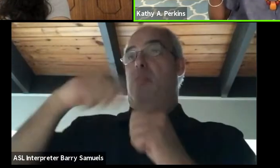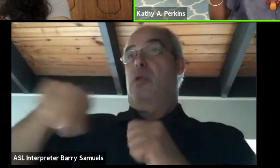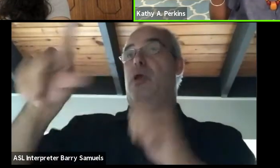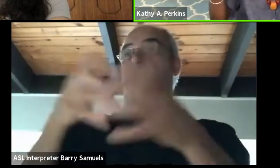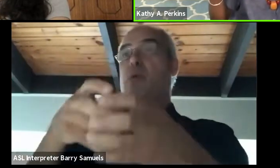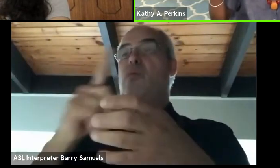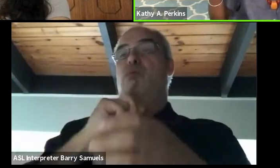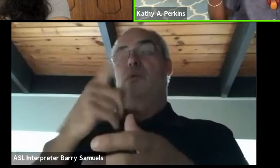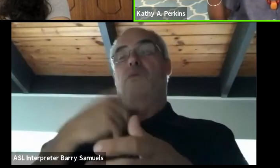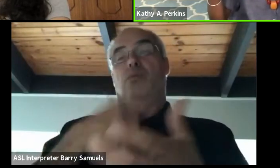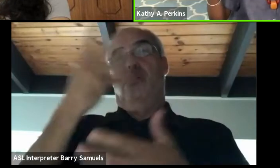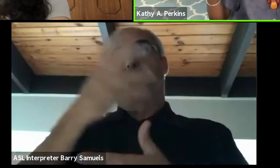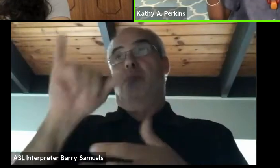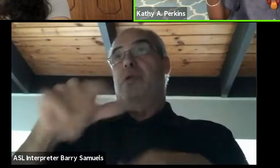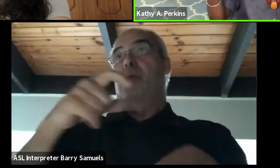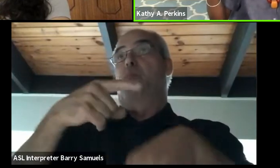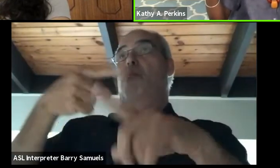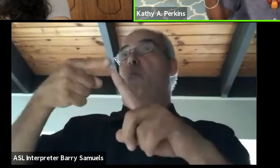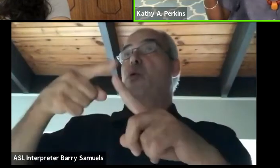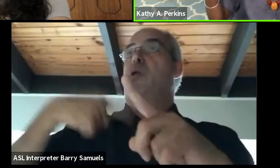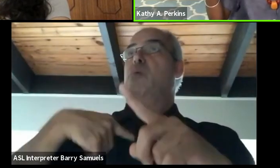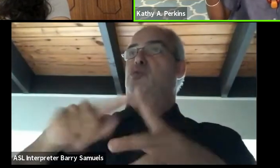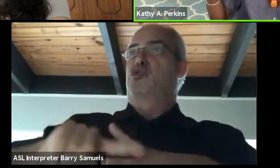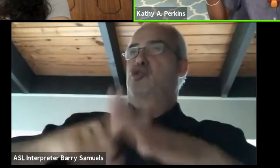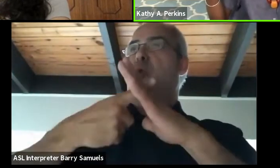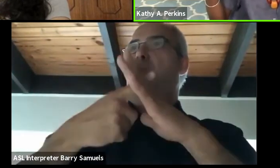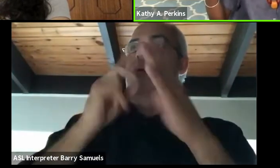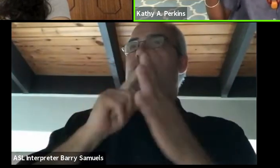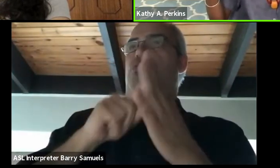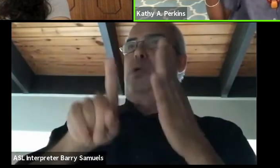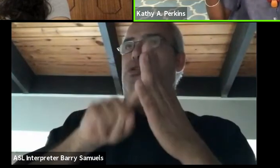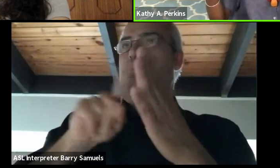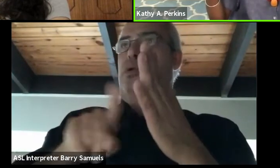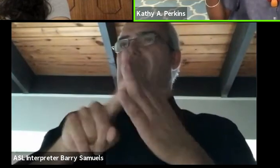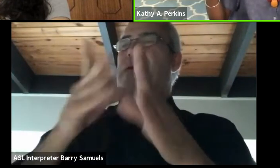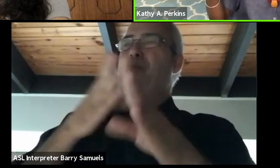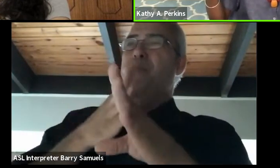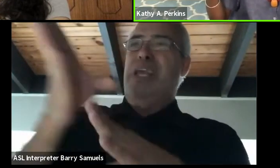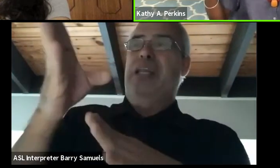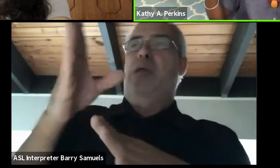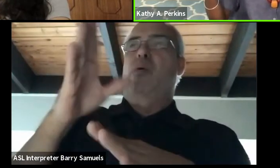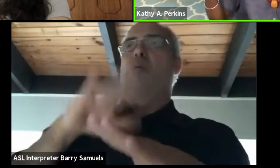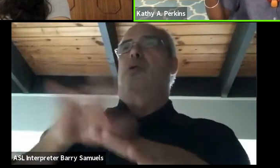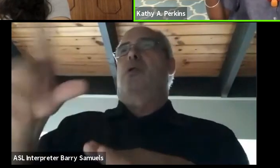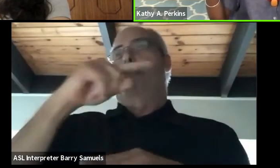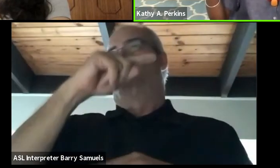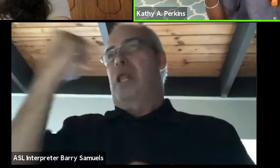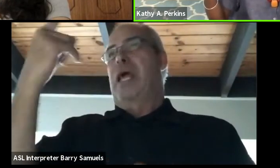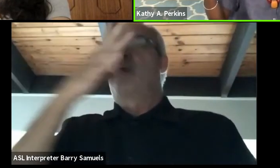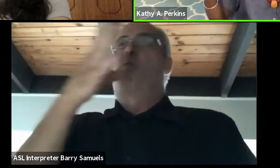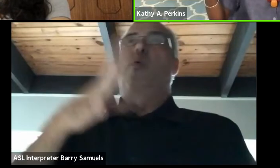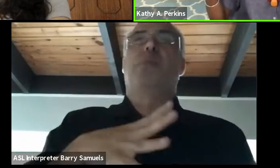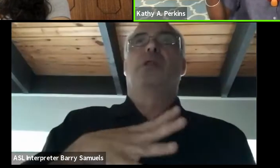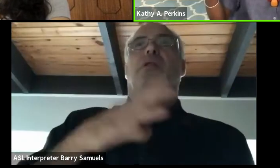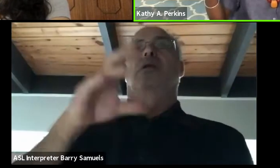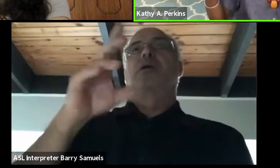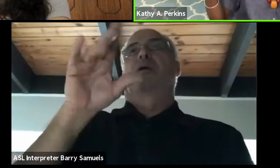because at that point I was beginning my research mainly on black women, playwrights and stuff like that.